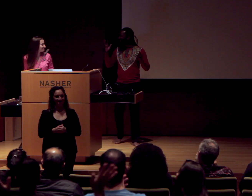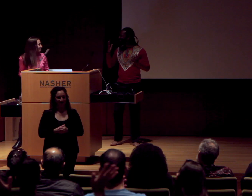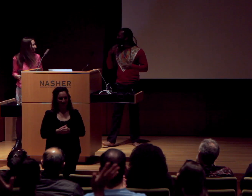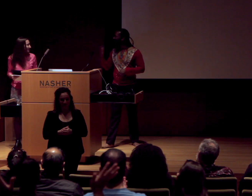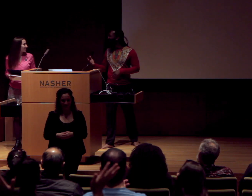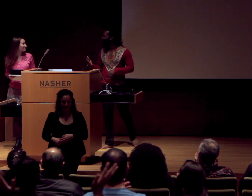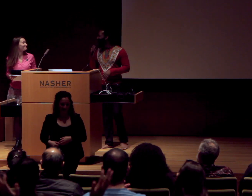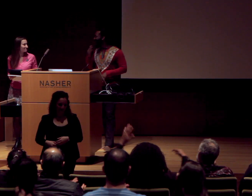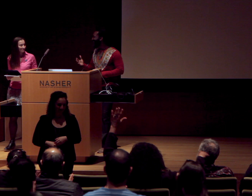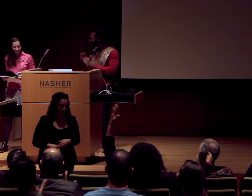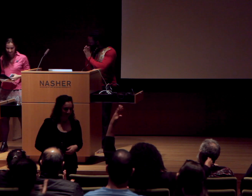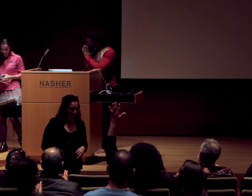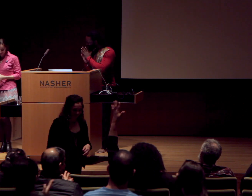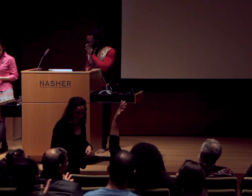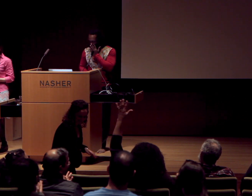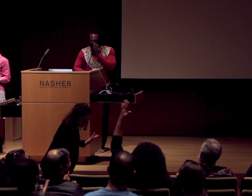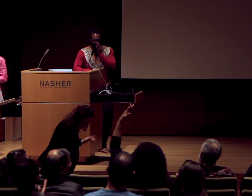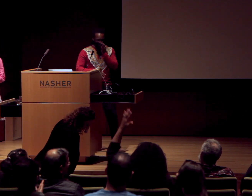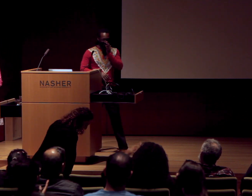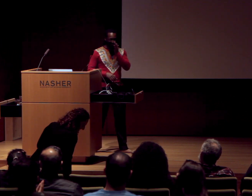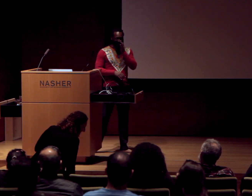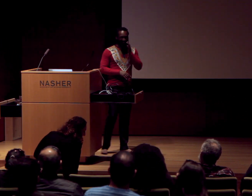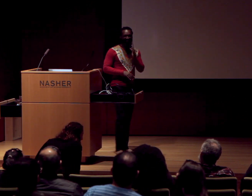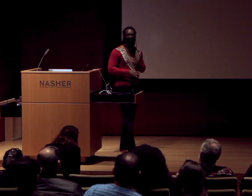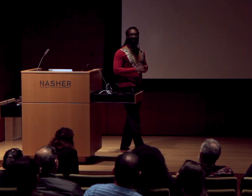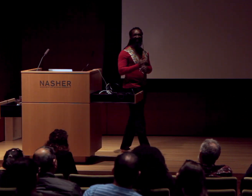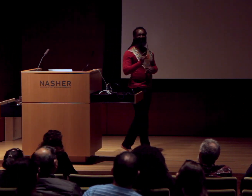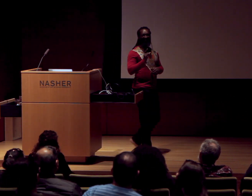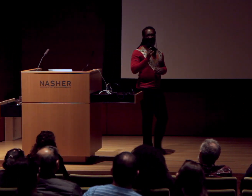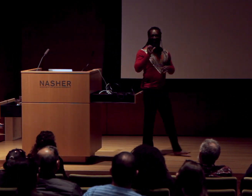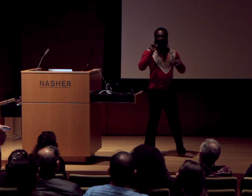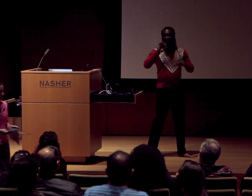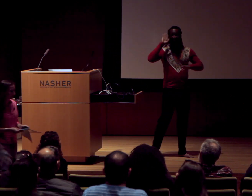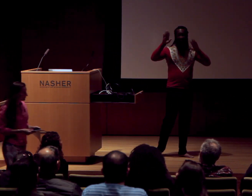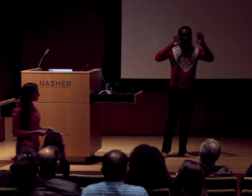Thank you, thank you so much.